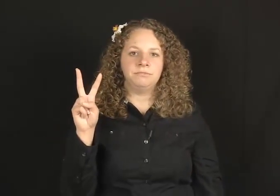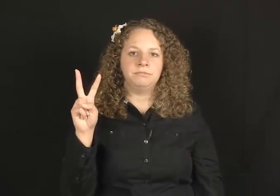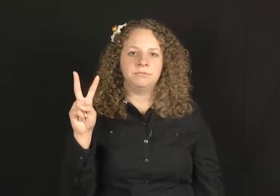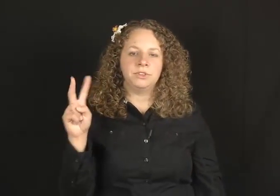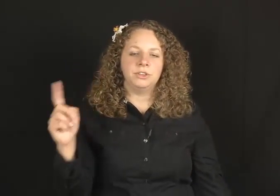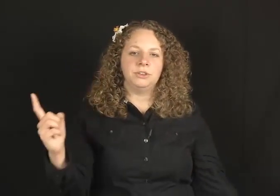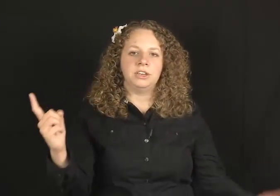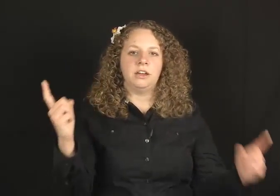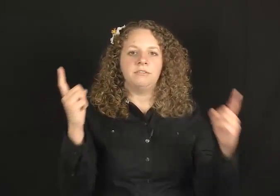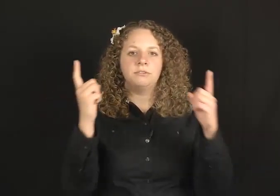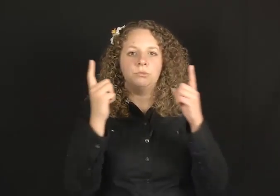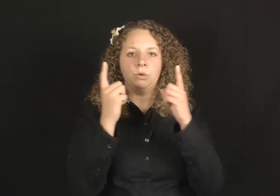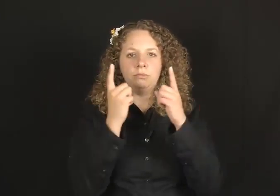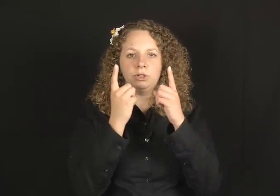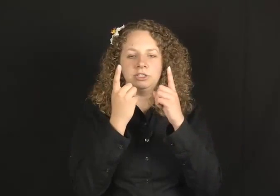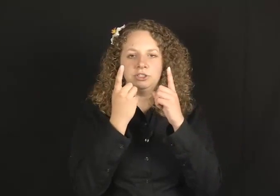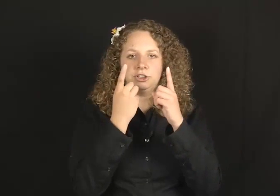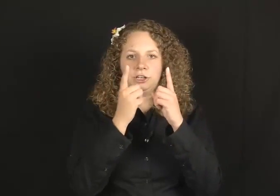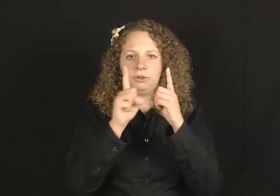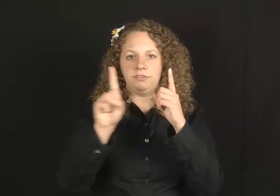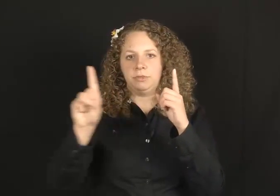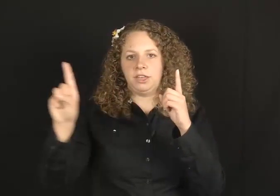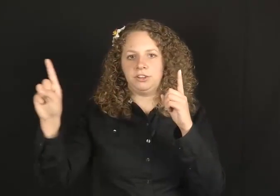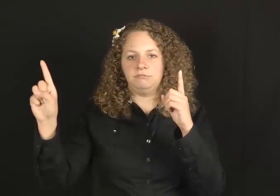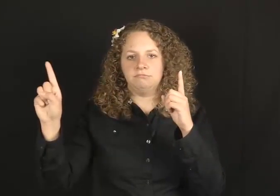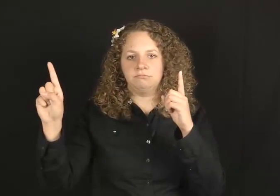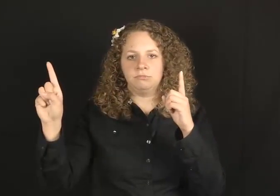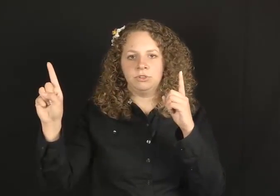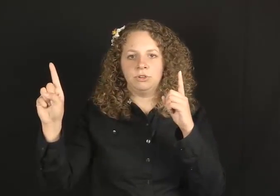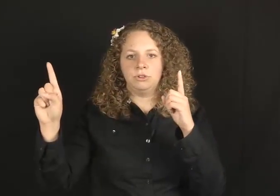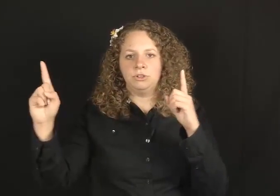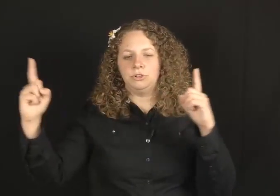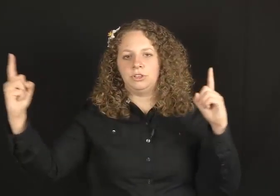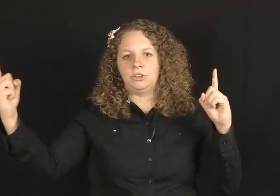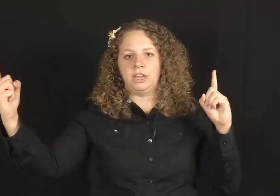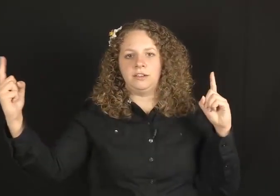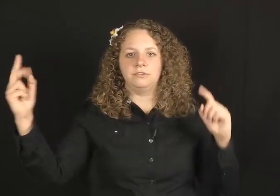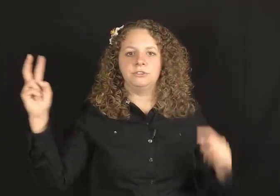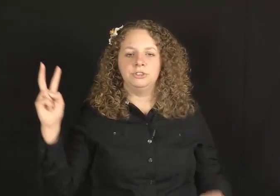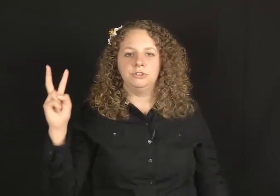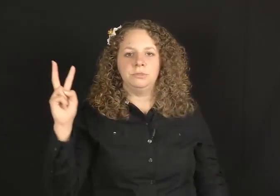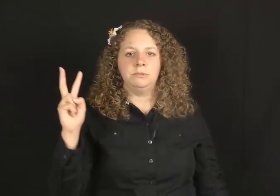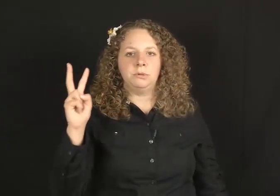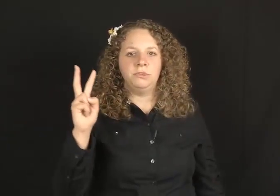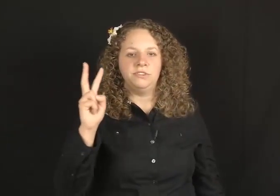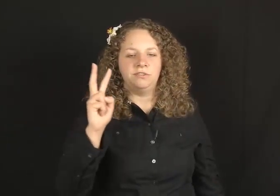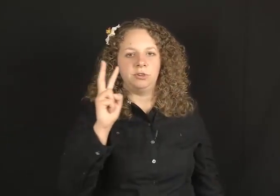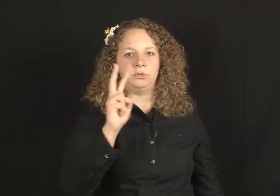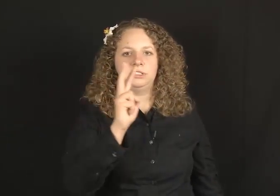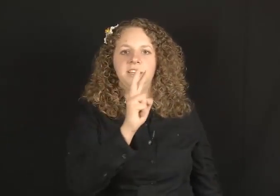You can have one person turning away from another, you can have two people moving forward